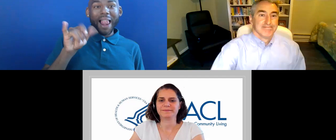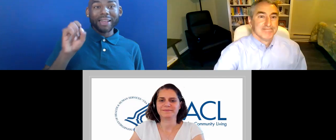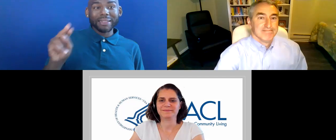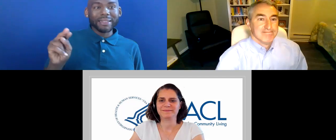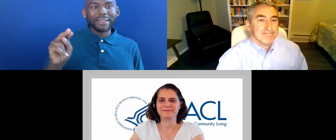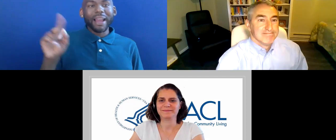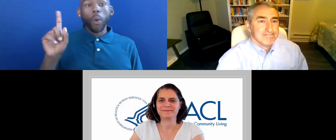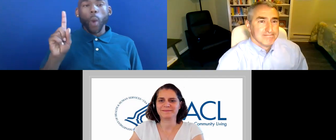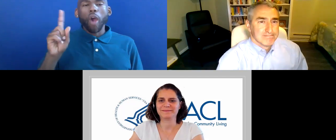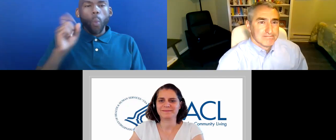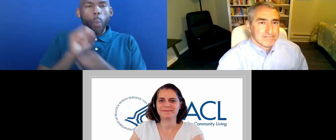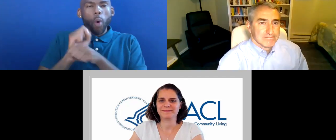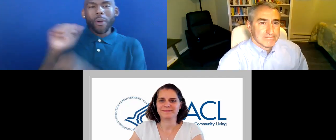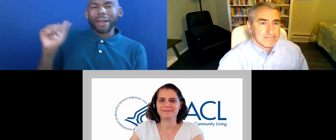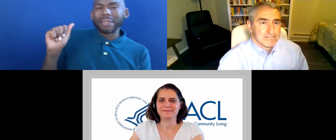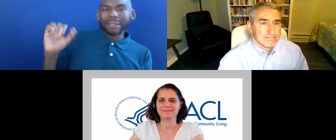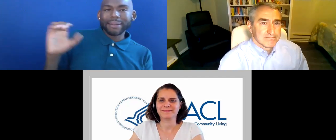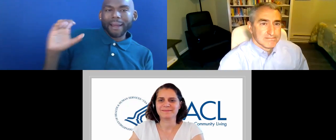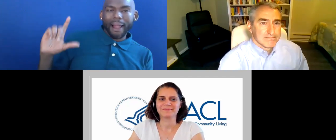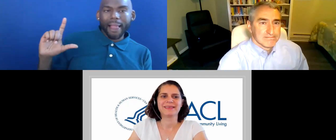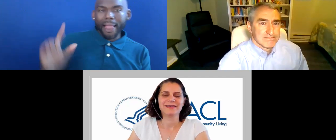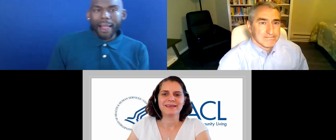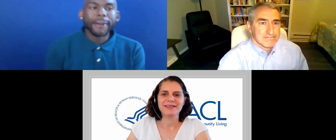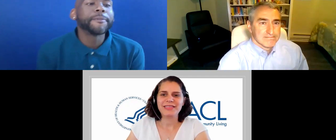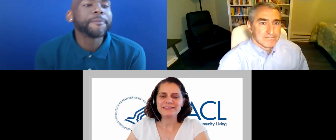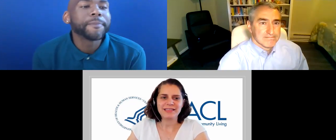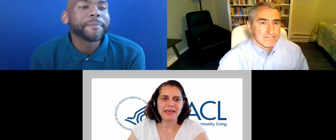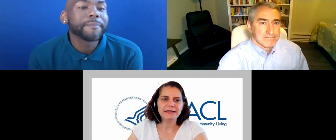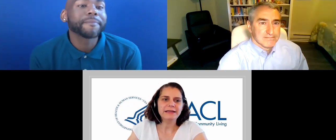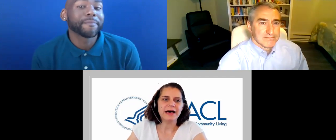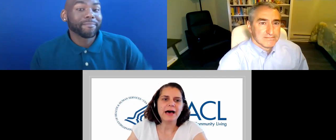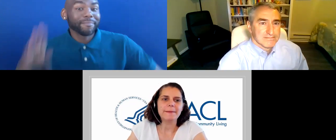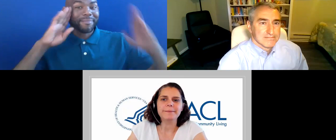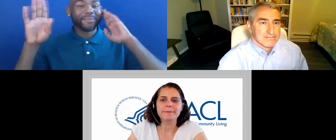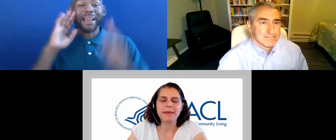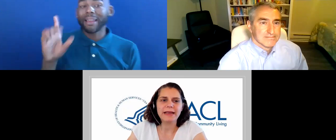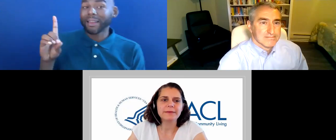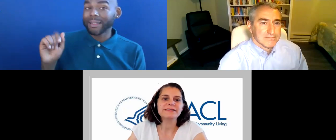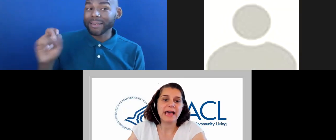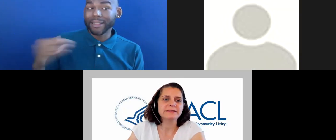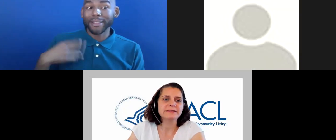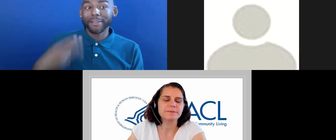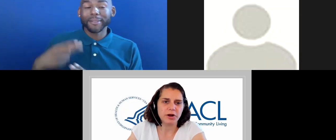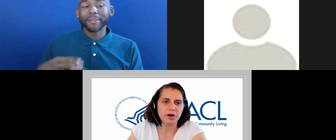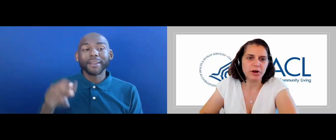Alison Barkoff: THANK YOU, DAN. MY NAME IS ALISON BARKOFF.